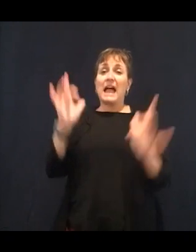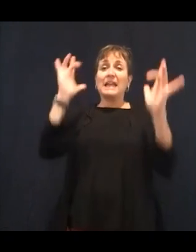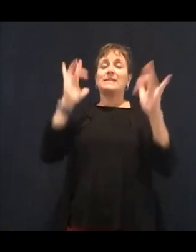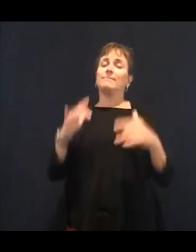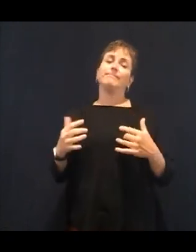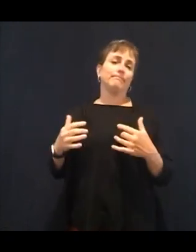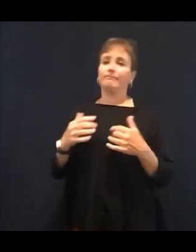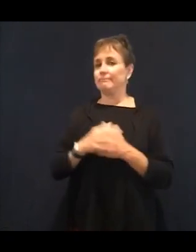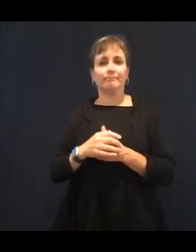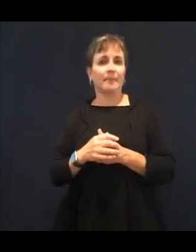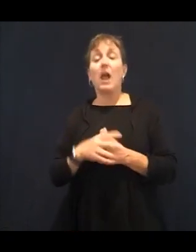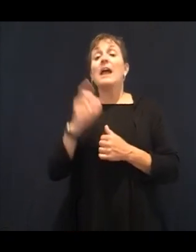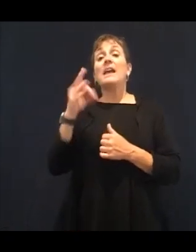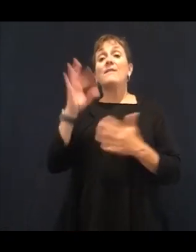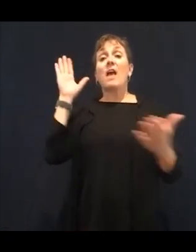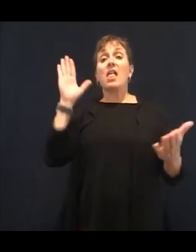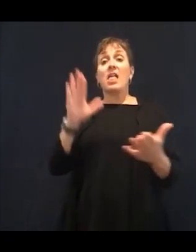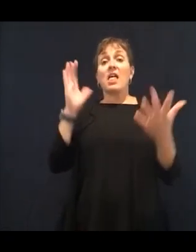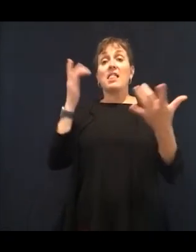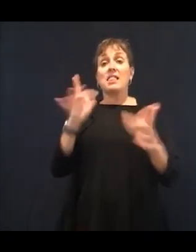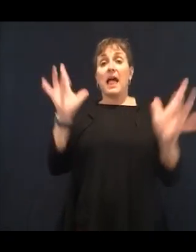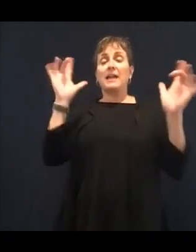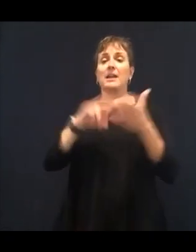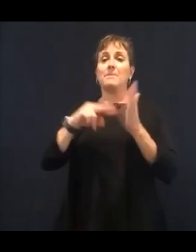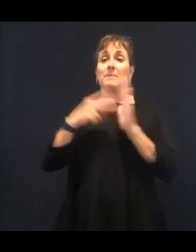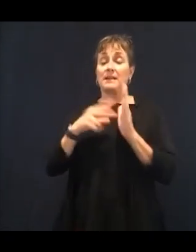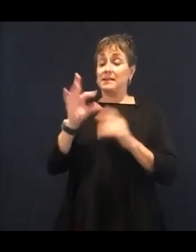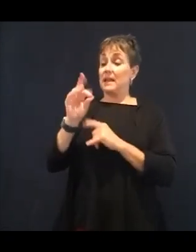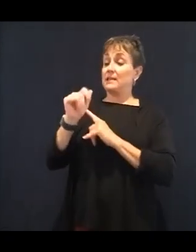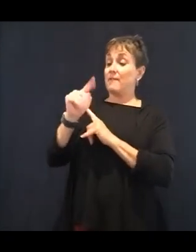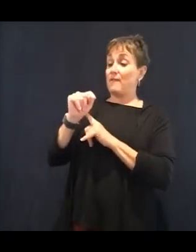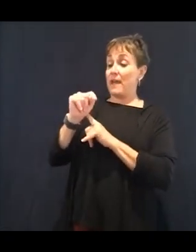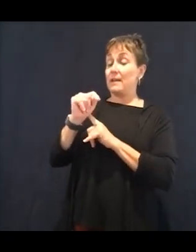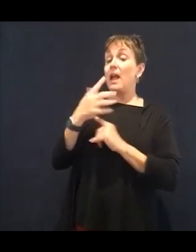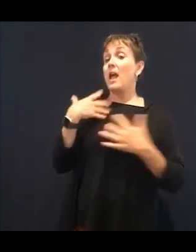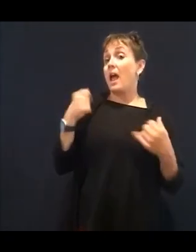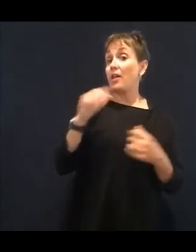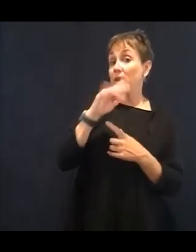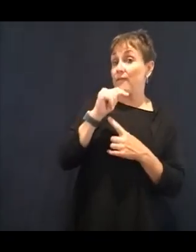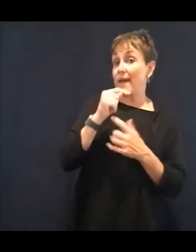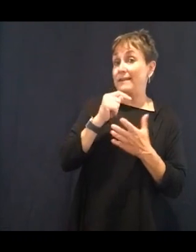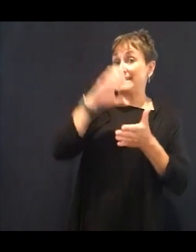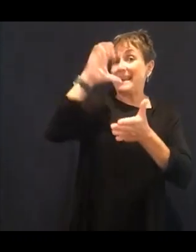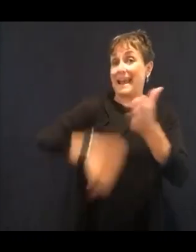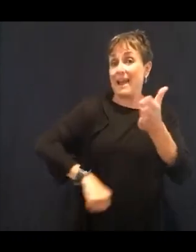It's not bad that it's the healthy fat out of a natural product. They have to take it out